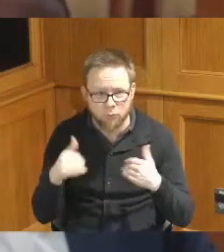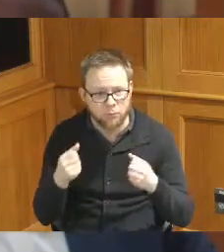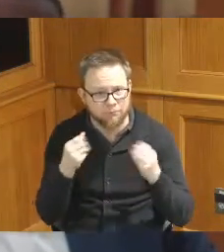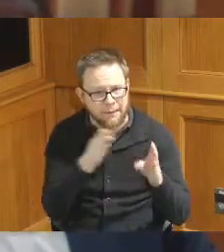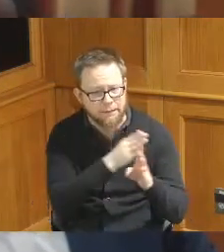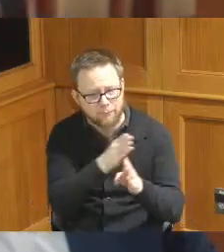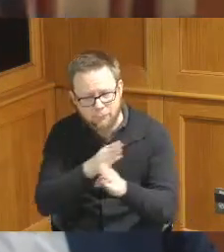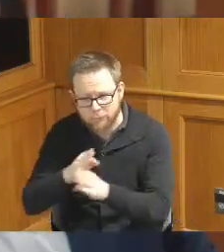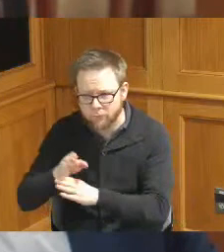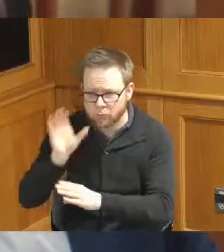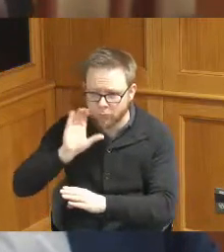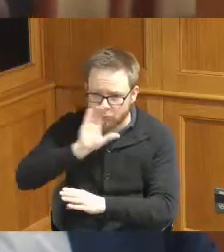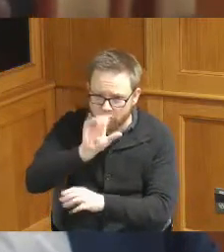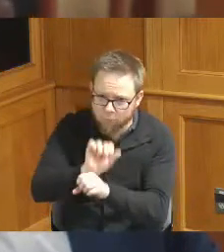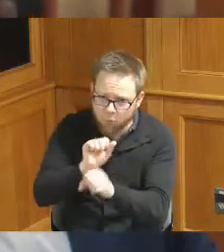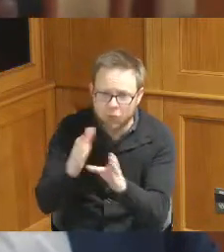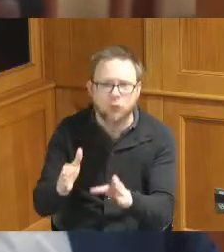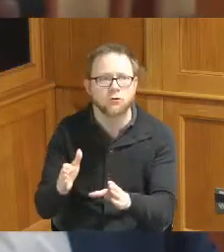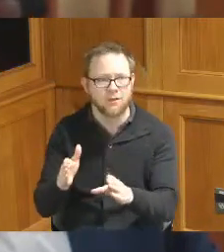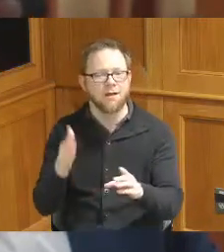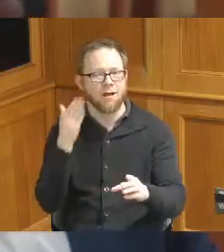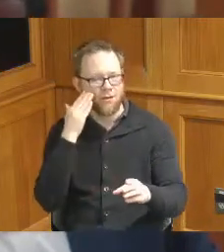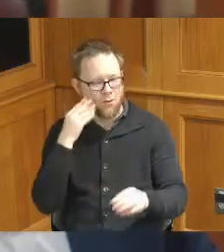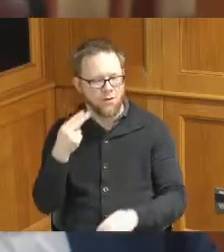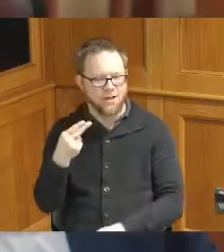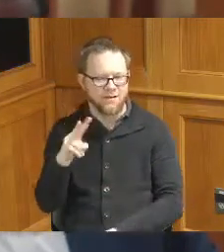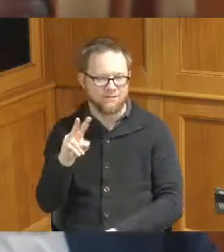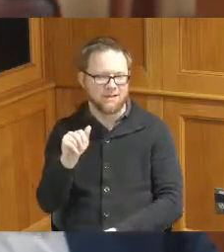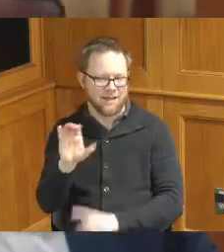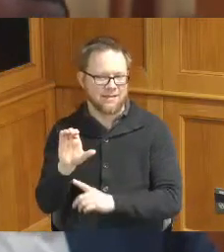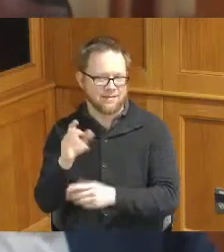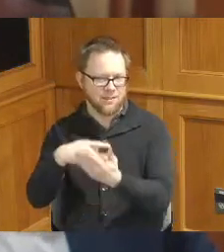that we're looking at I know they've got their HVAC as well which is a part of construction